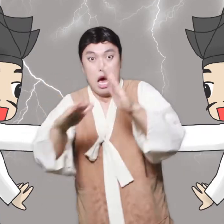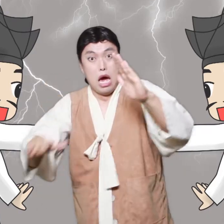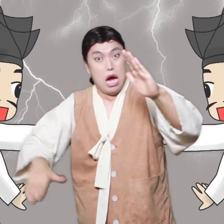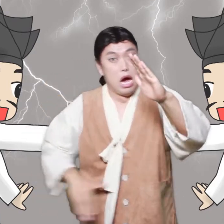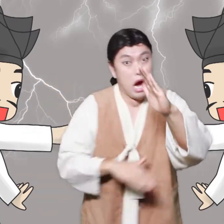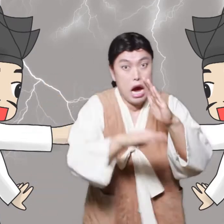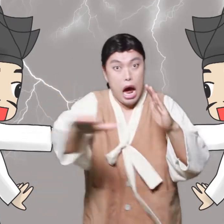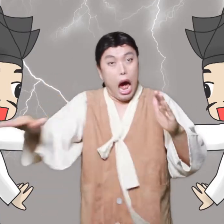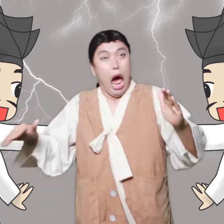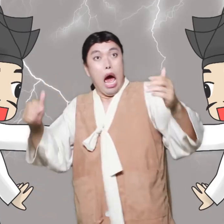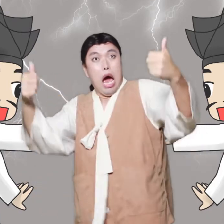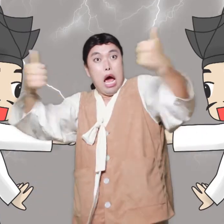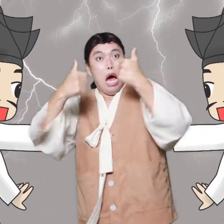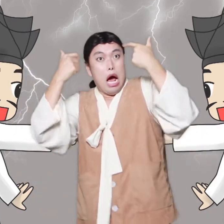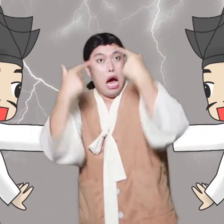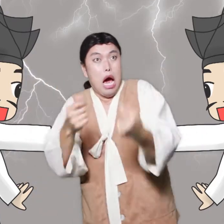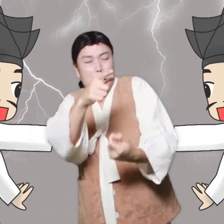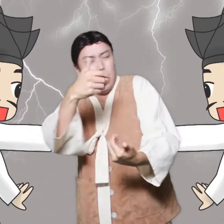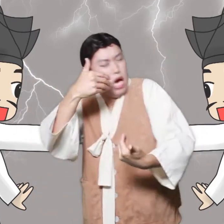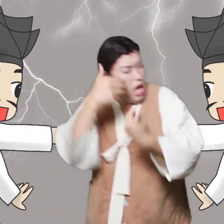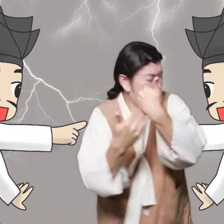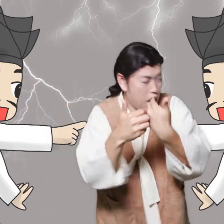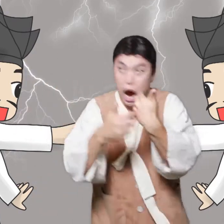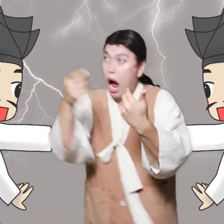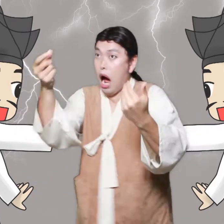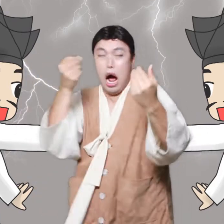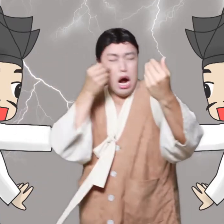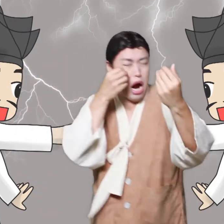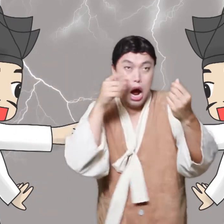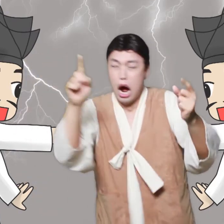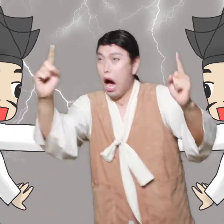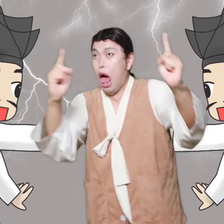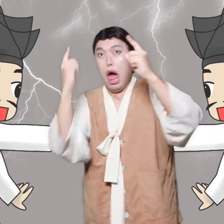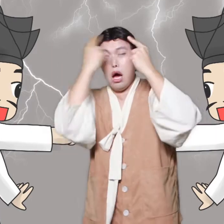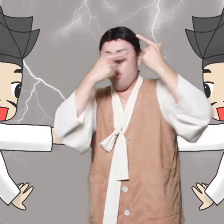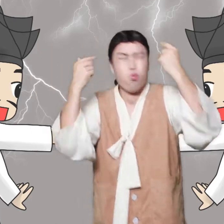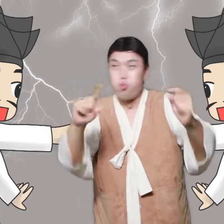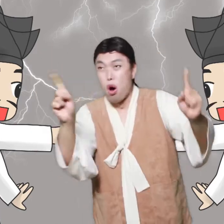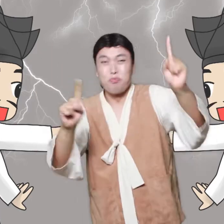Yes, sir! I will do what you say.